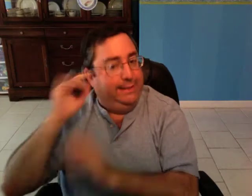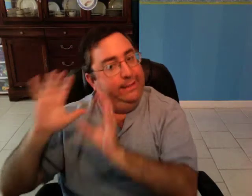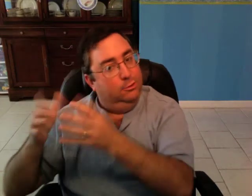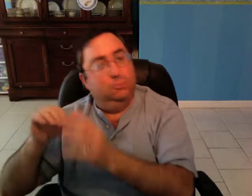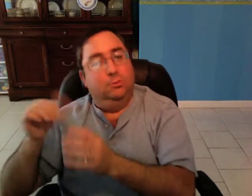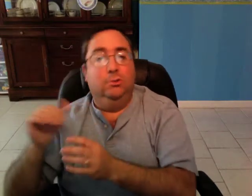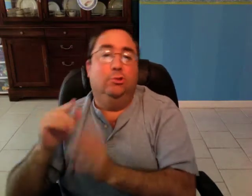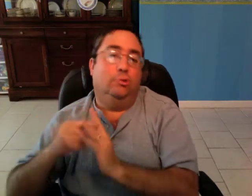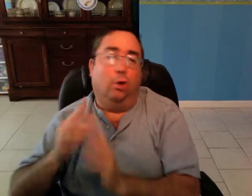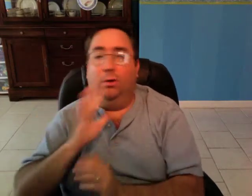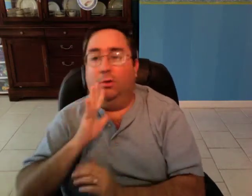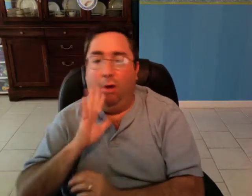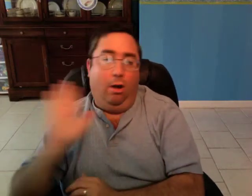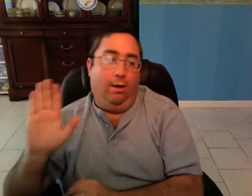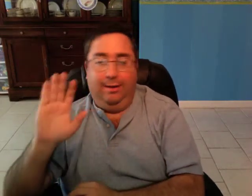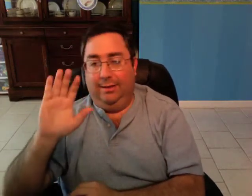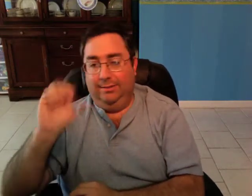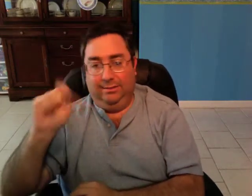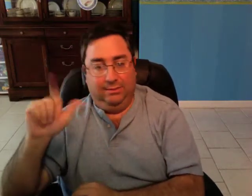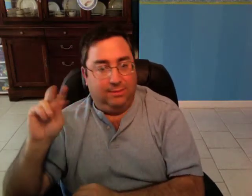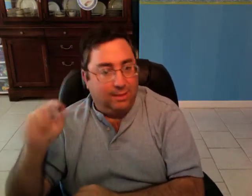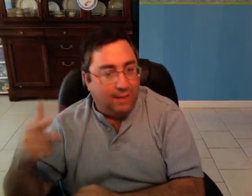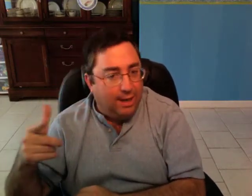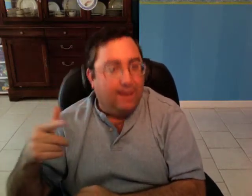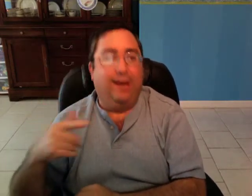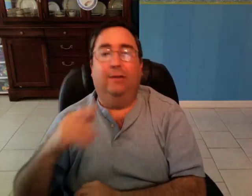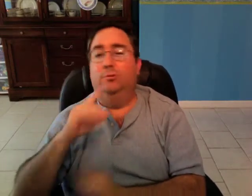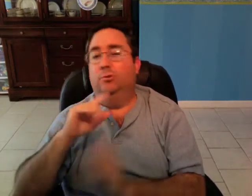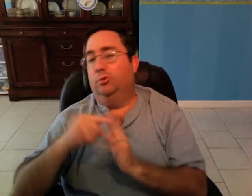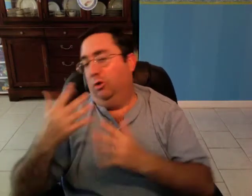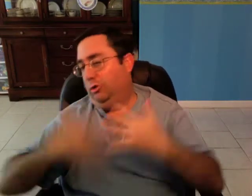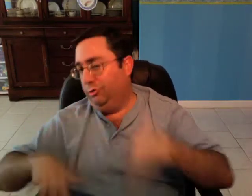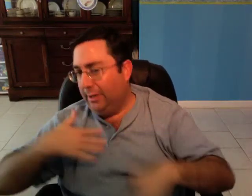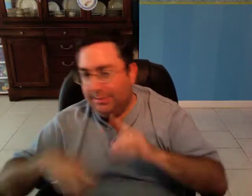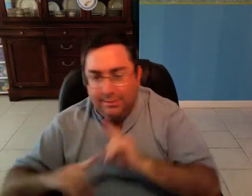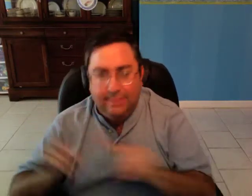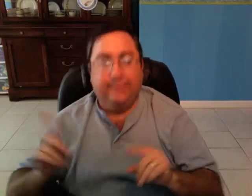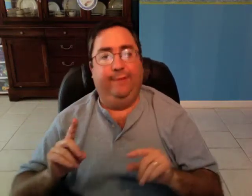They start talking in slang and dressing differently,